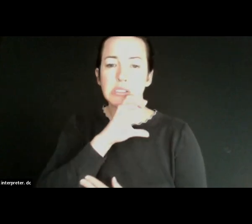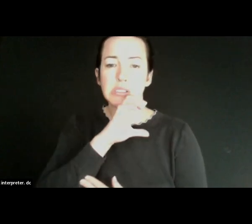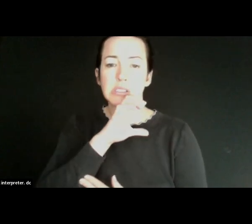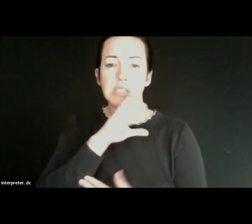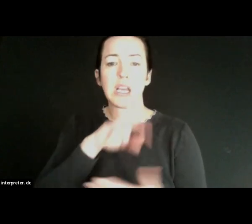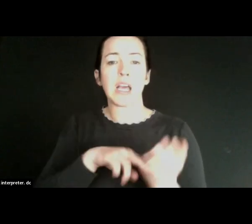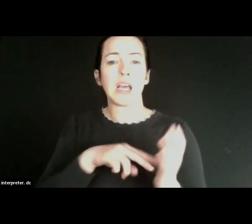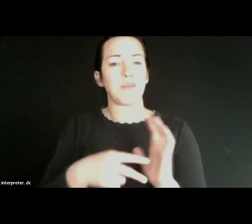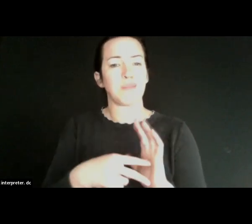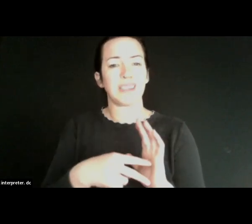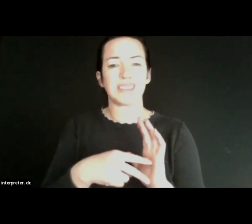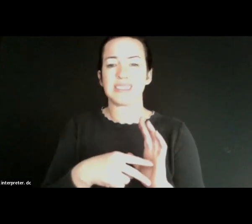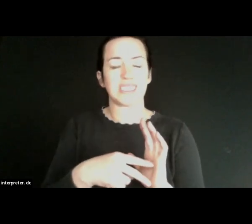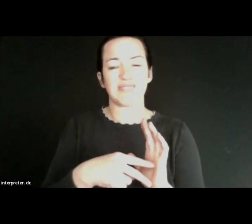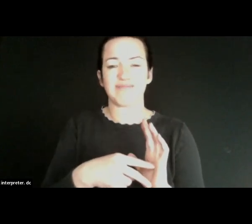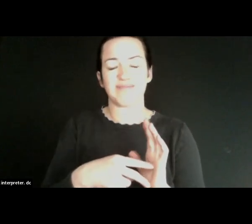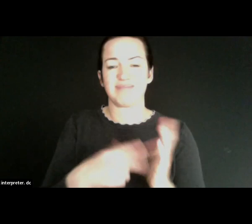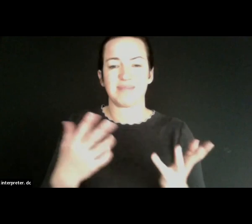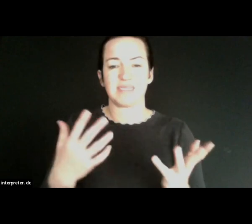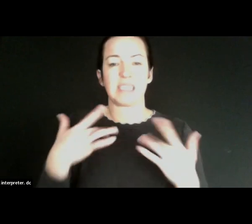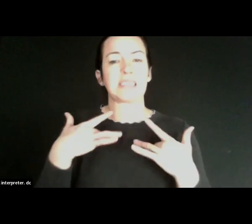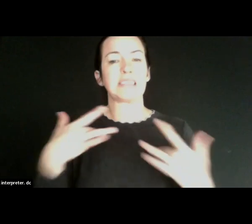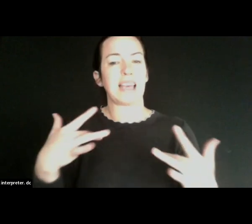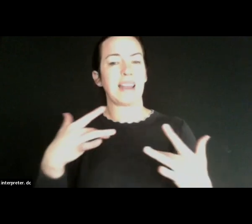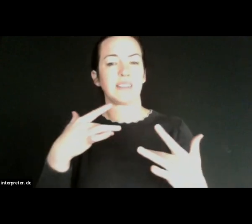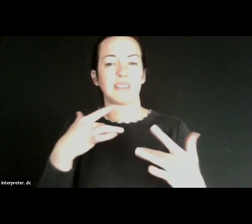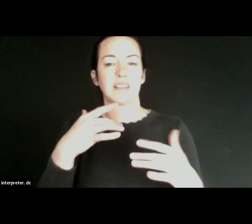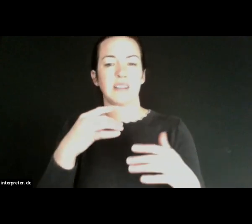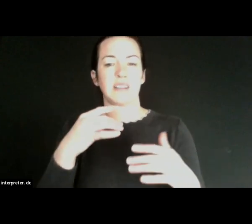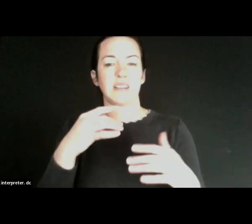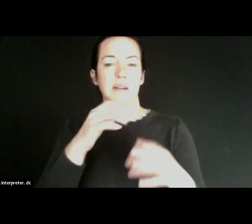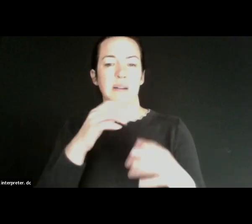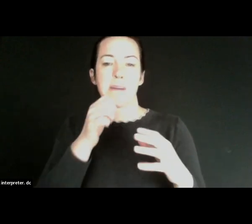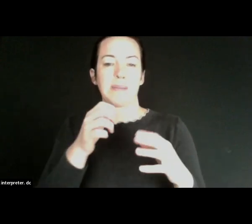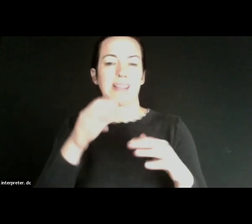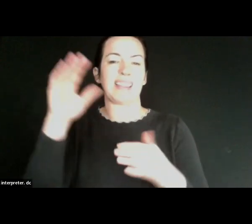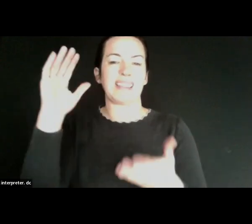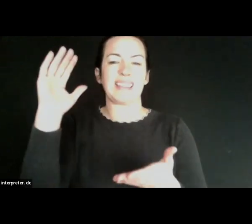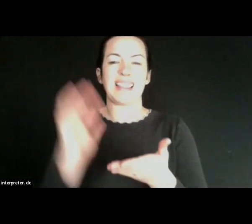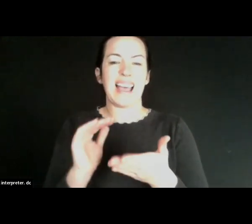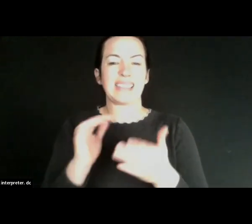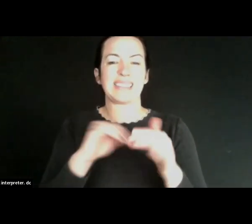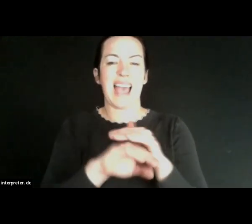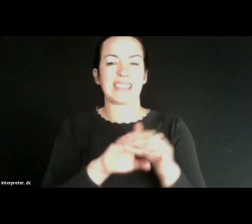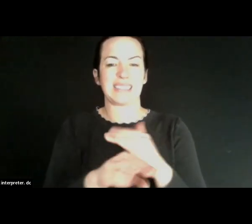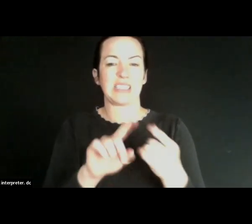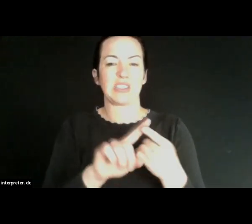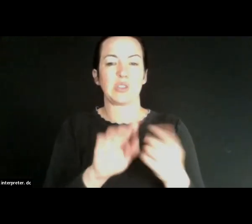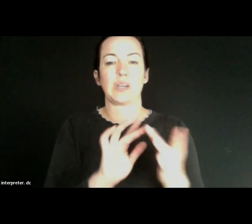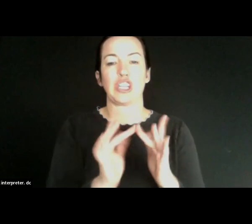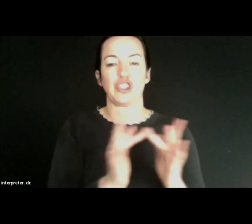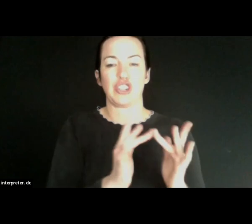less likely to have access to the Internet and if you don't have access to the Internet. I know I’m